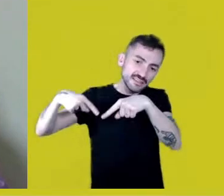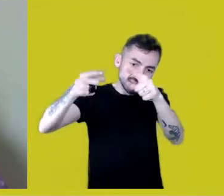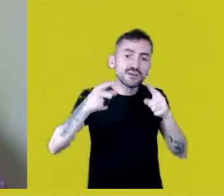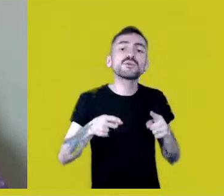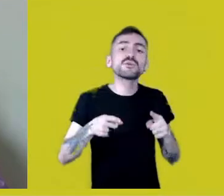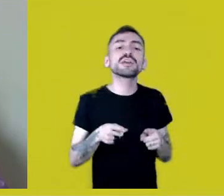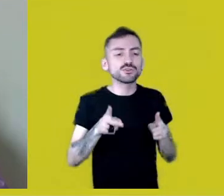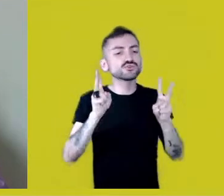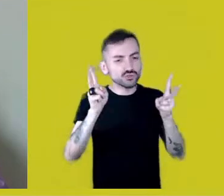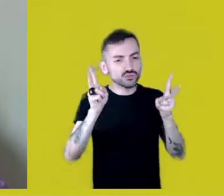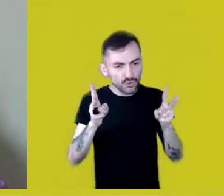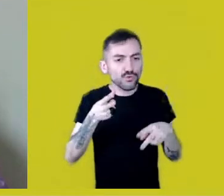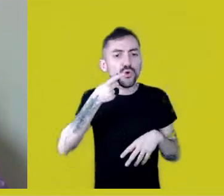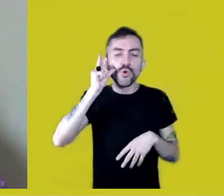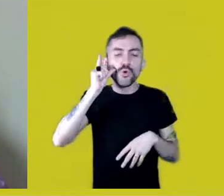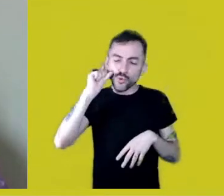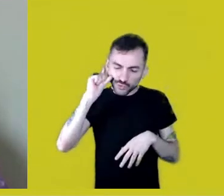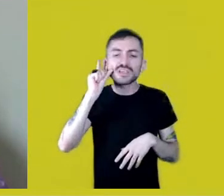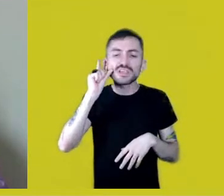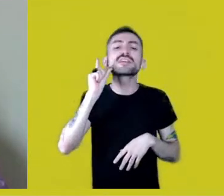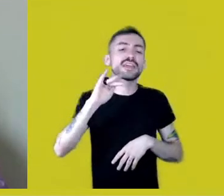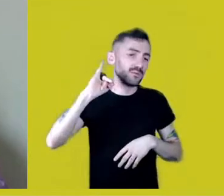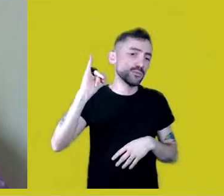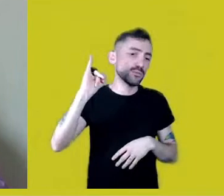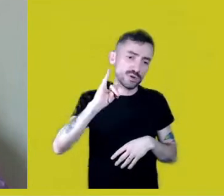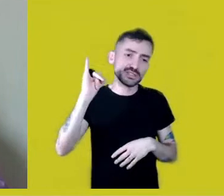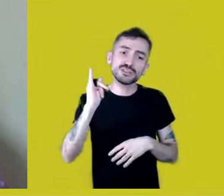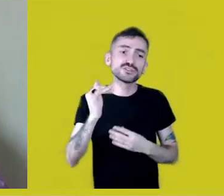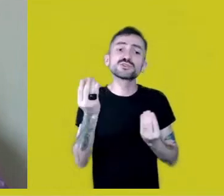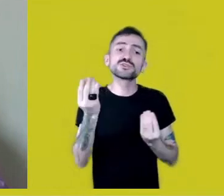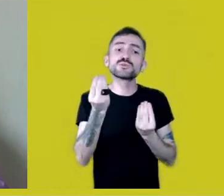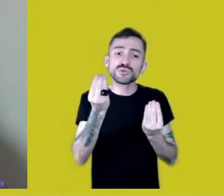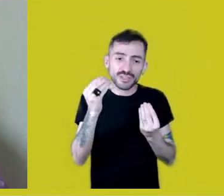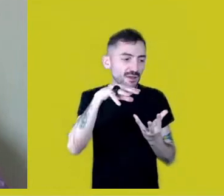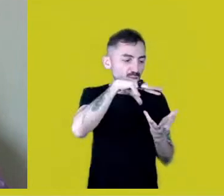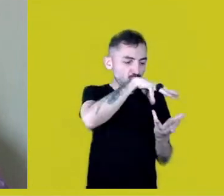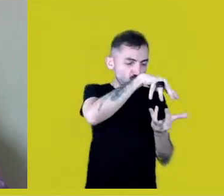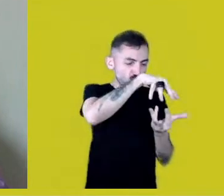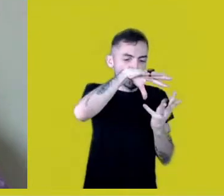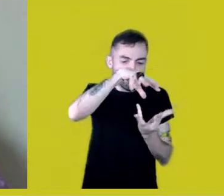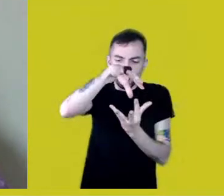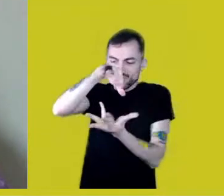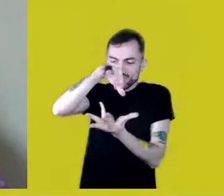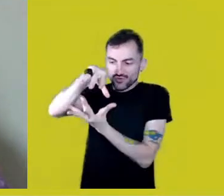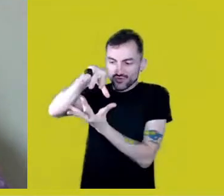like I said yesterday, is always very important because there are several worlds here and we always need translators